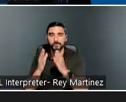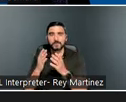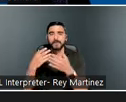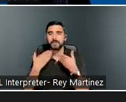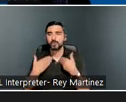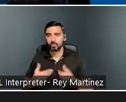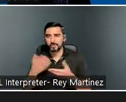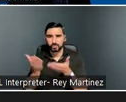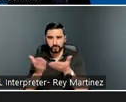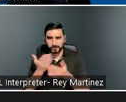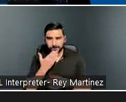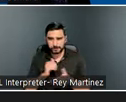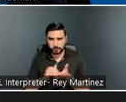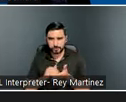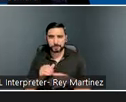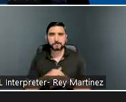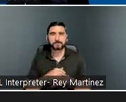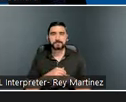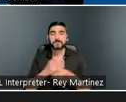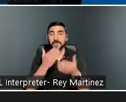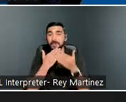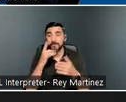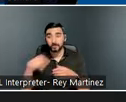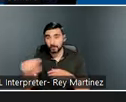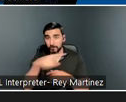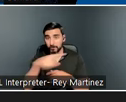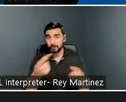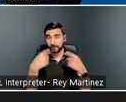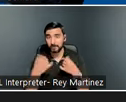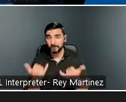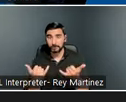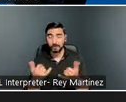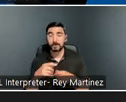is a privilege to have so many of you here with us. Your active involvement in this